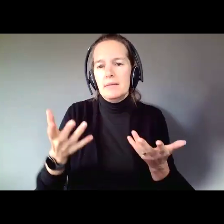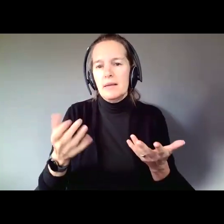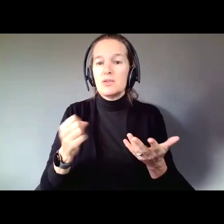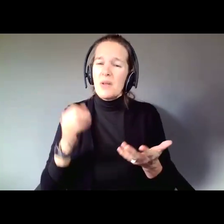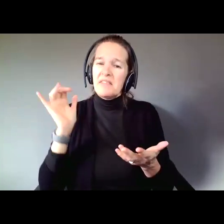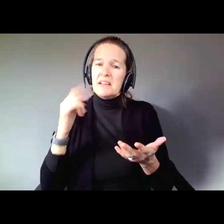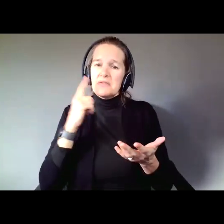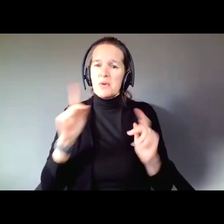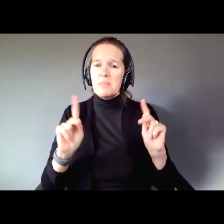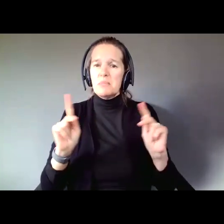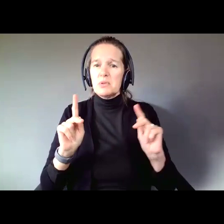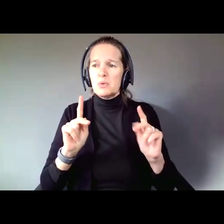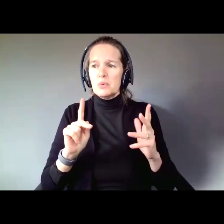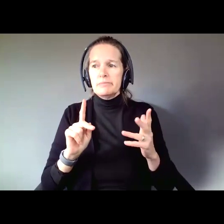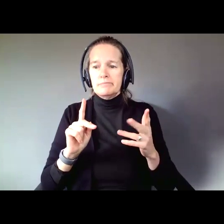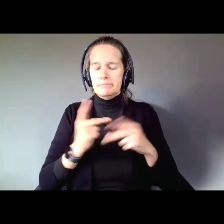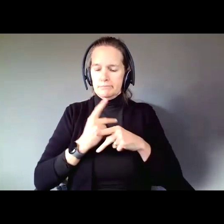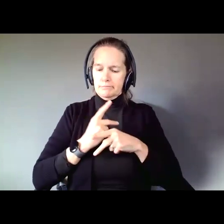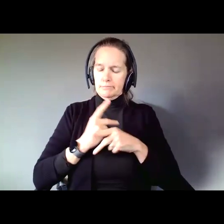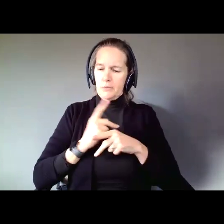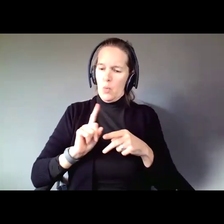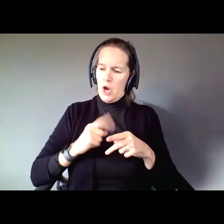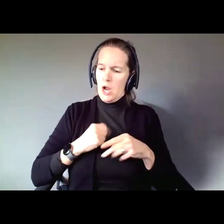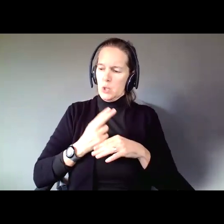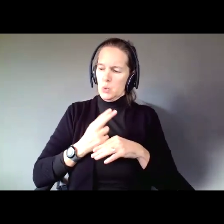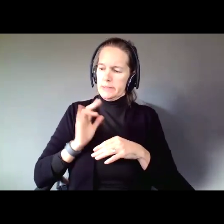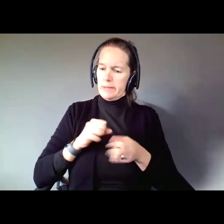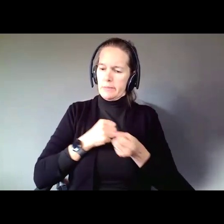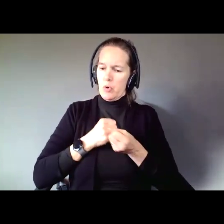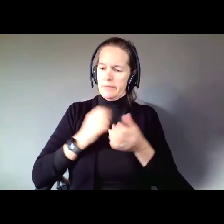they may have used Supported Decision Making before. What kind of decisions have you made?